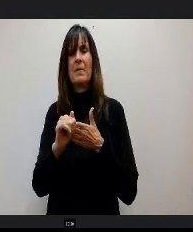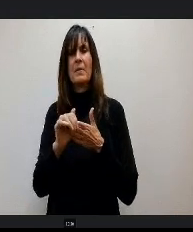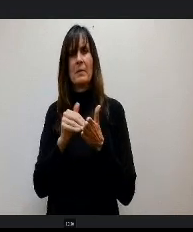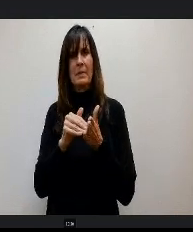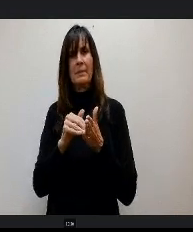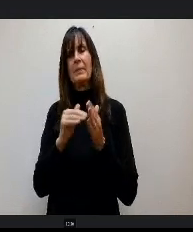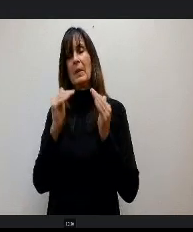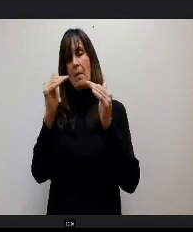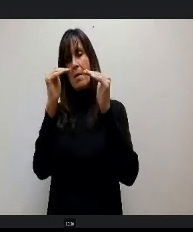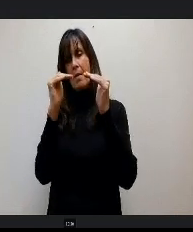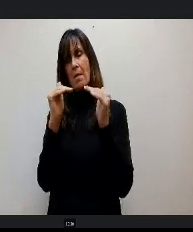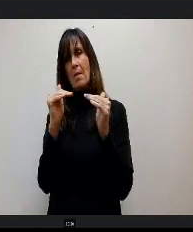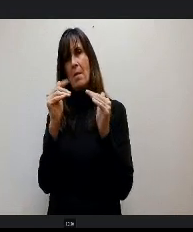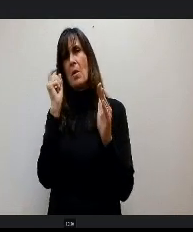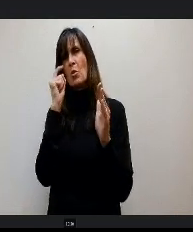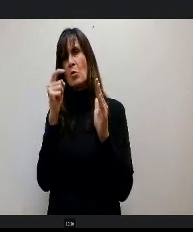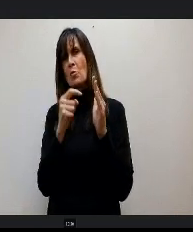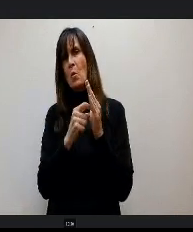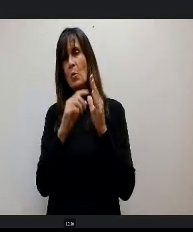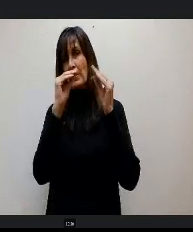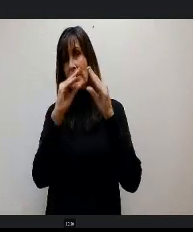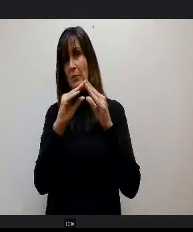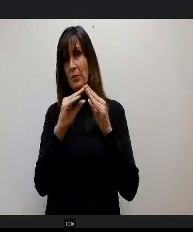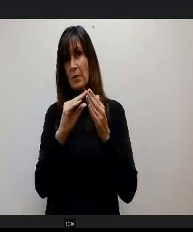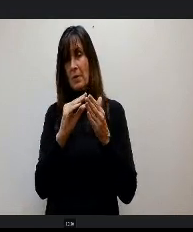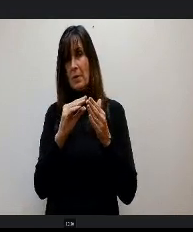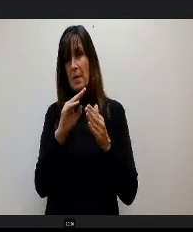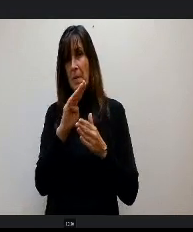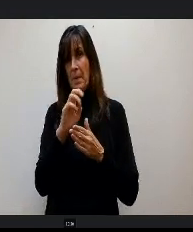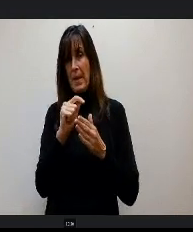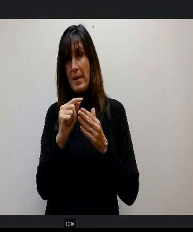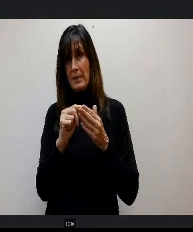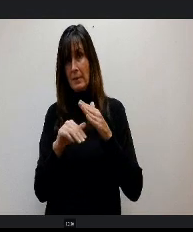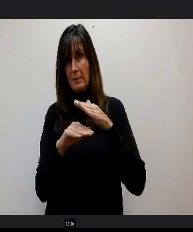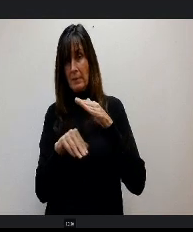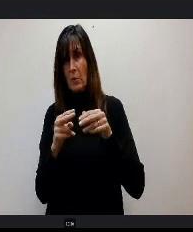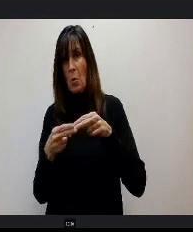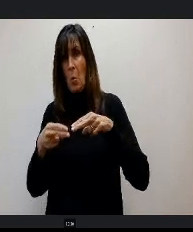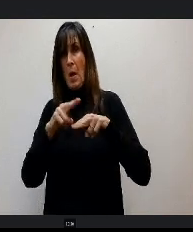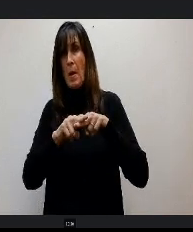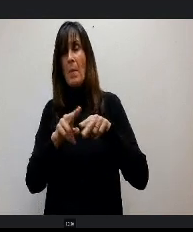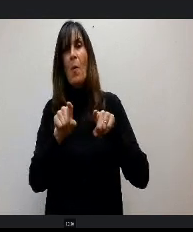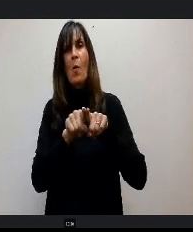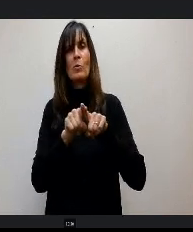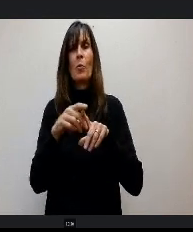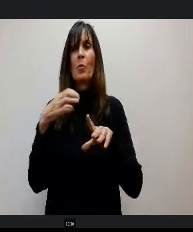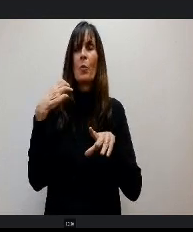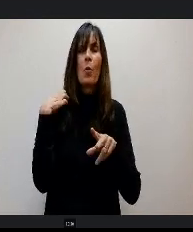also because the teacher base would go up so so would the rates that coaches theater